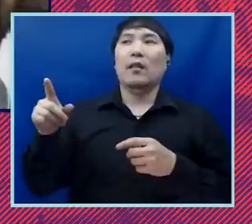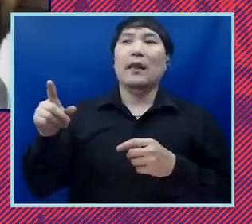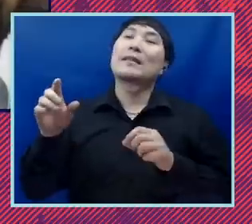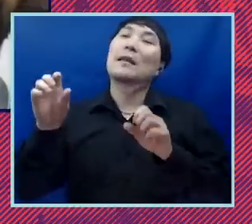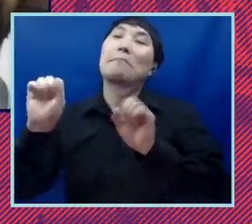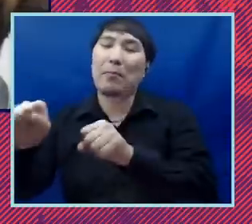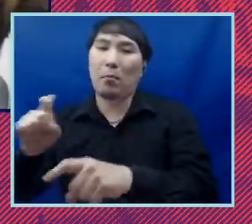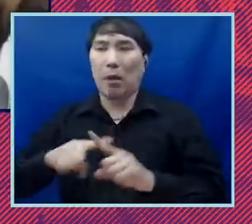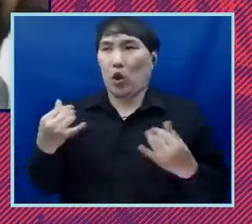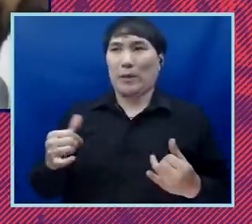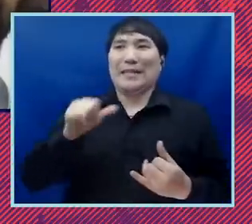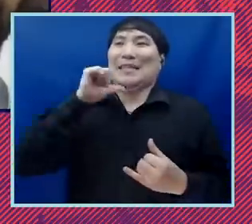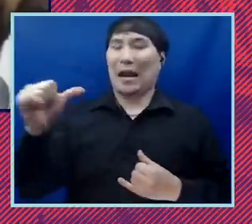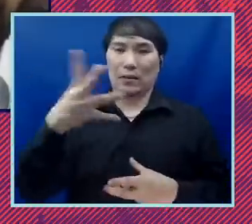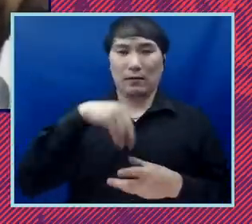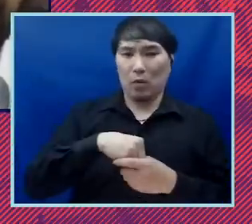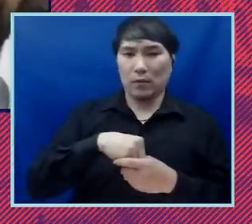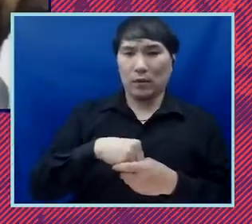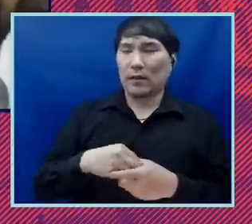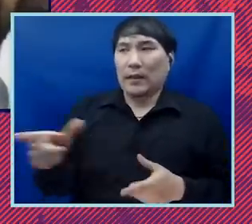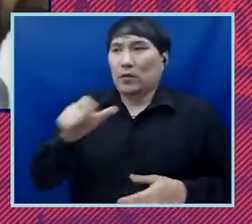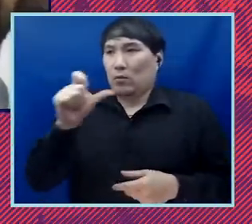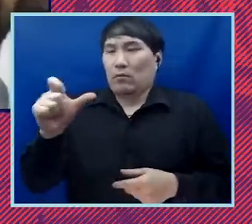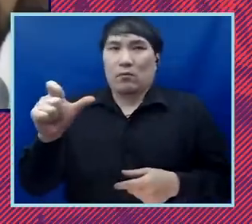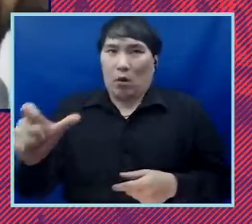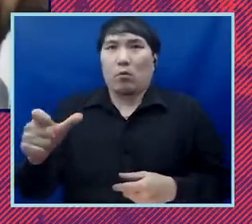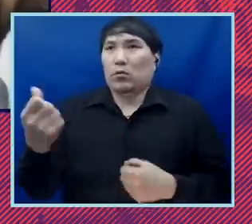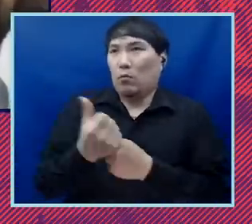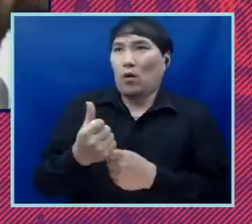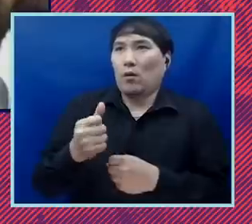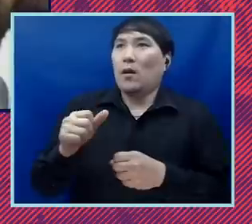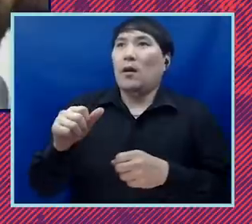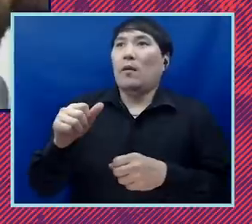but is not playing currently in underbanked and under-asseted communities walk people through it